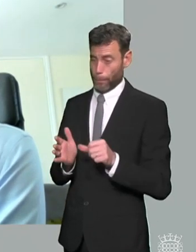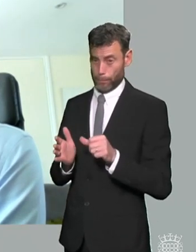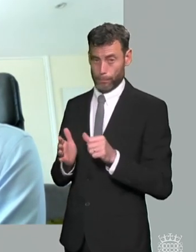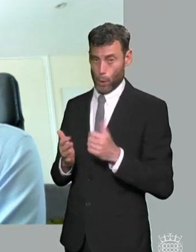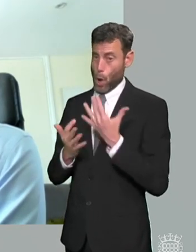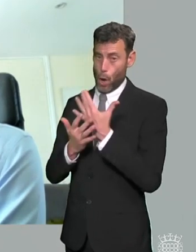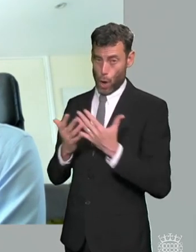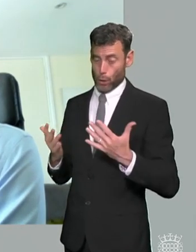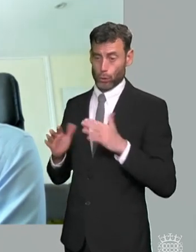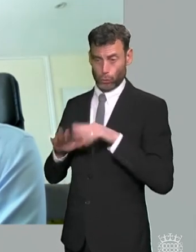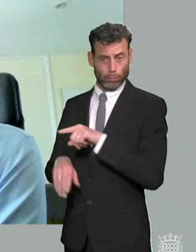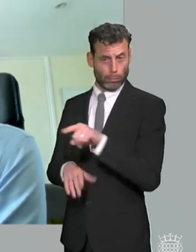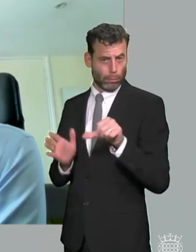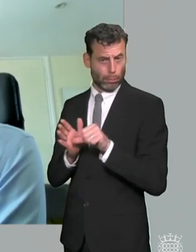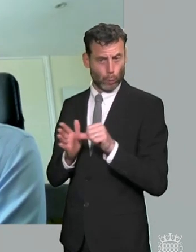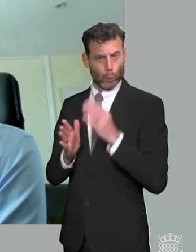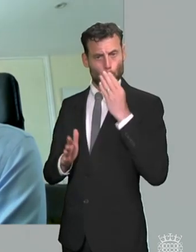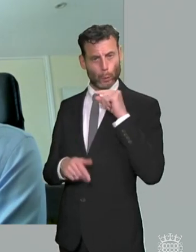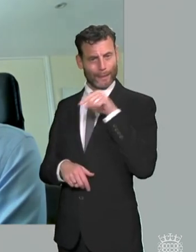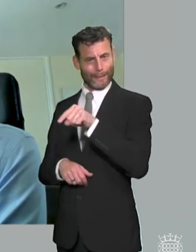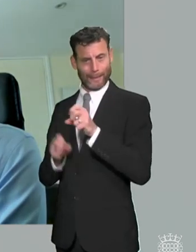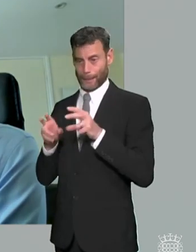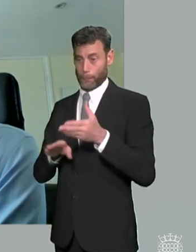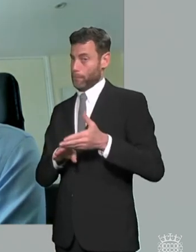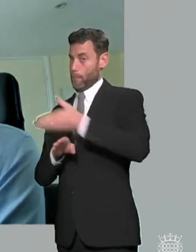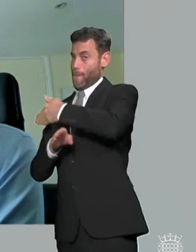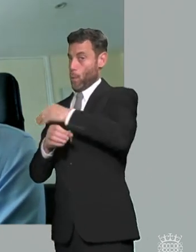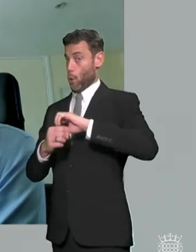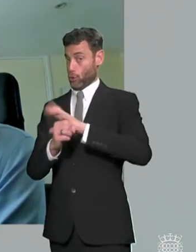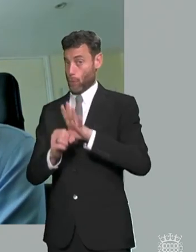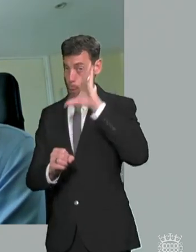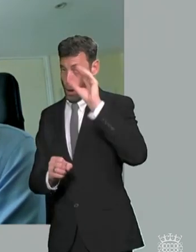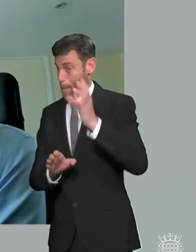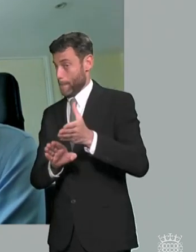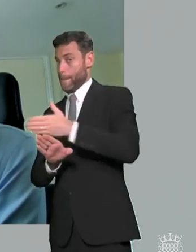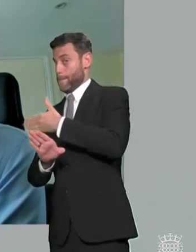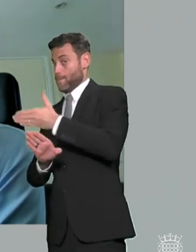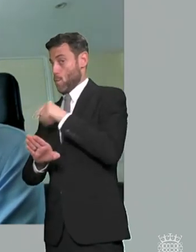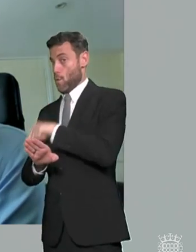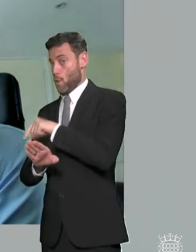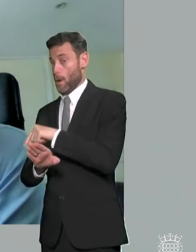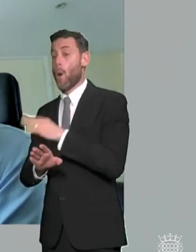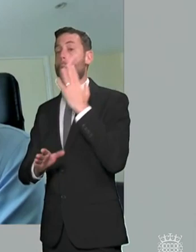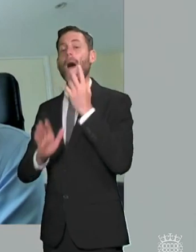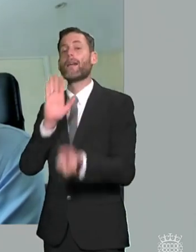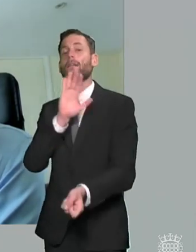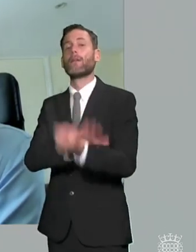so um it's really clear that um the the the lack of services the disruption services